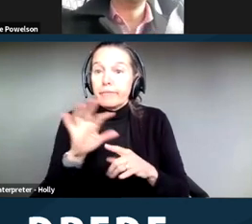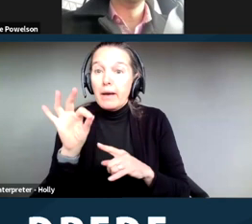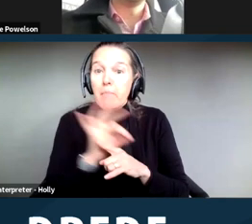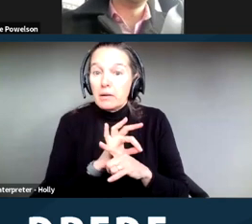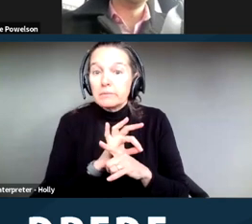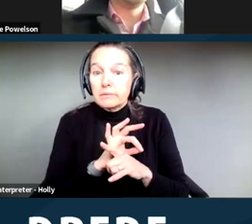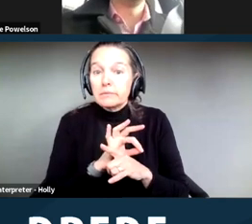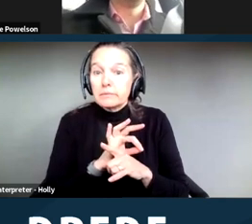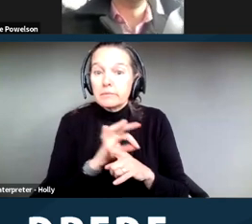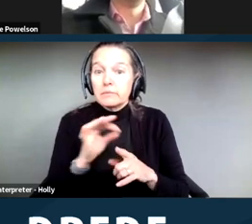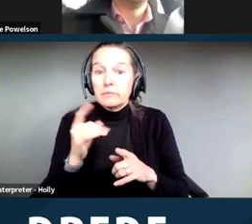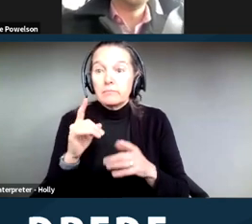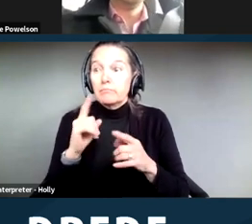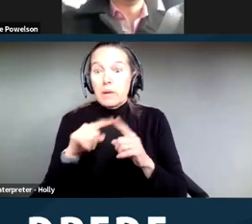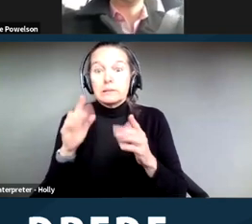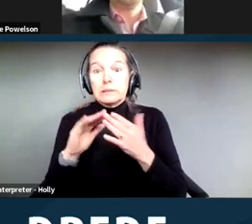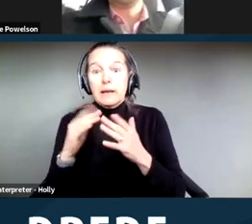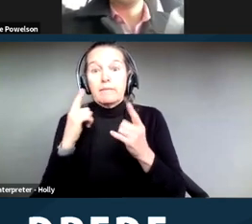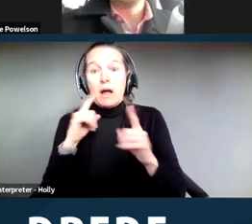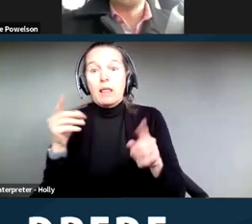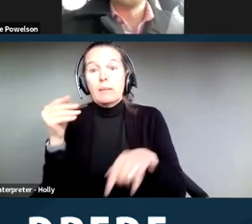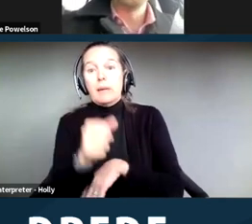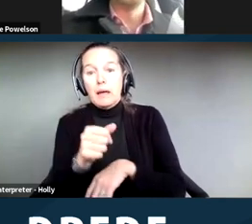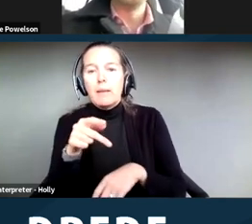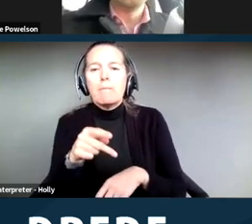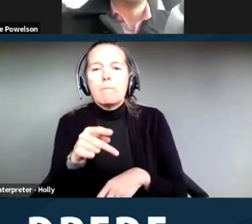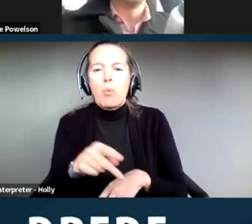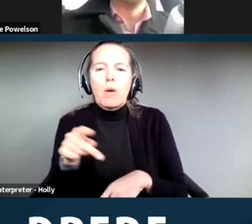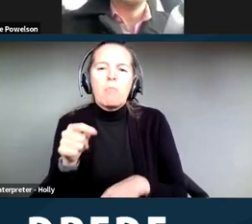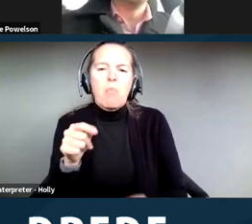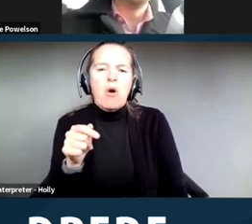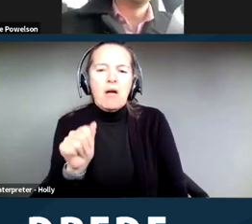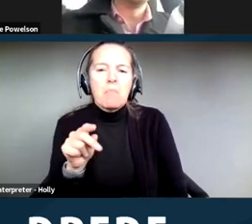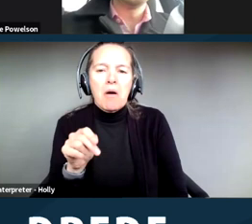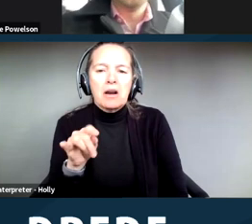And once they did that, we did ADA requests. We had some people that were in schoolers,